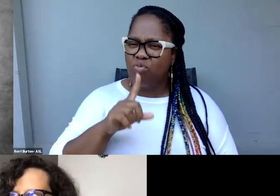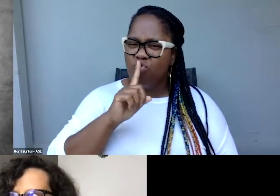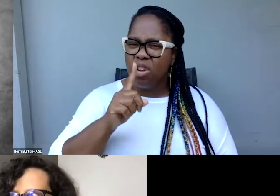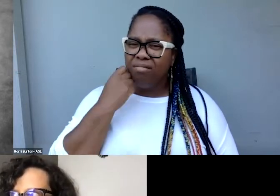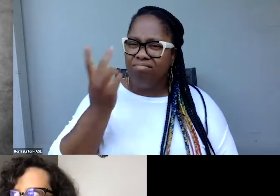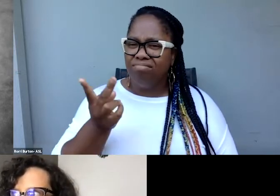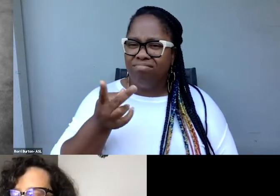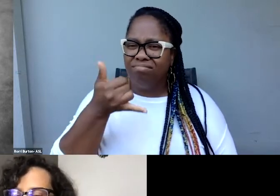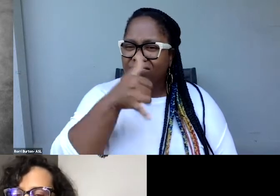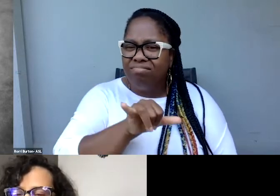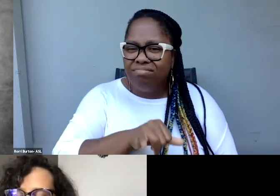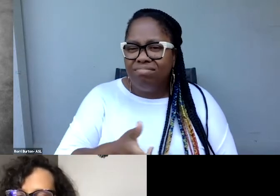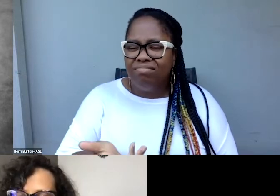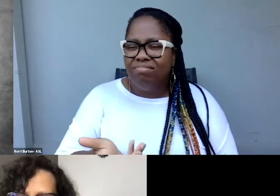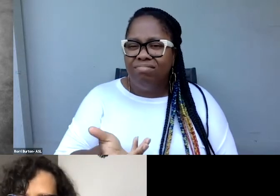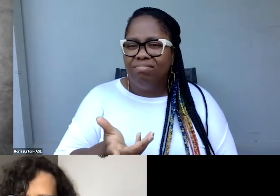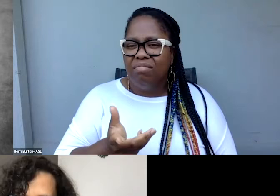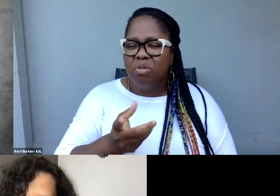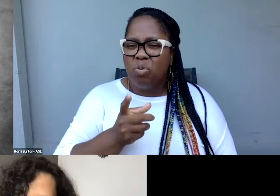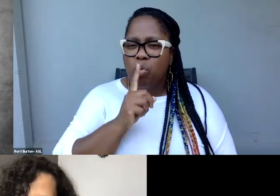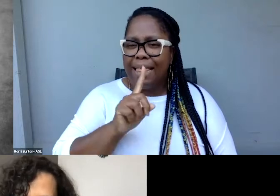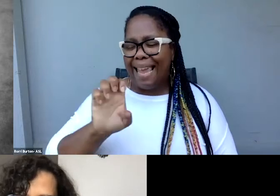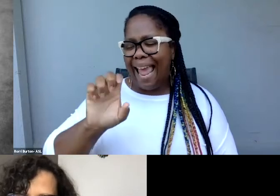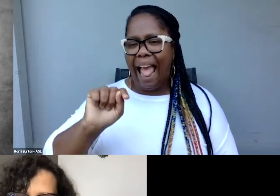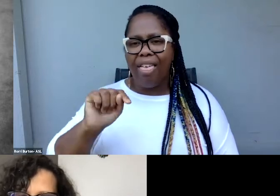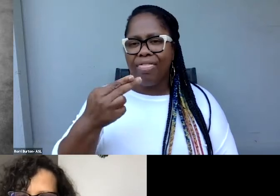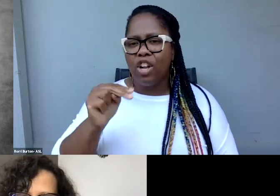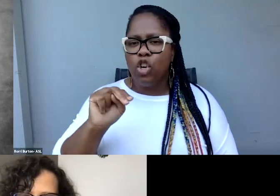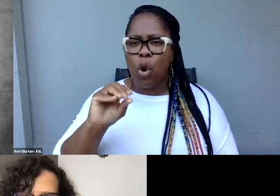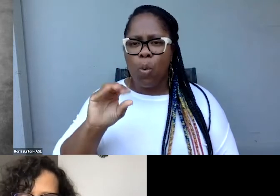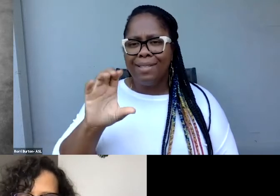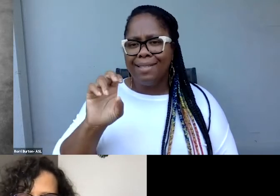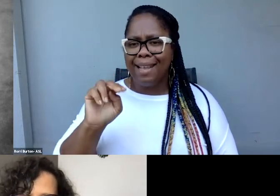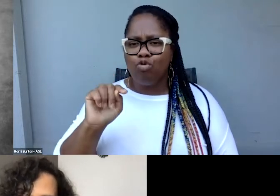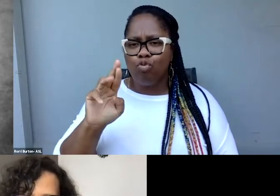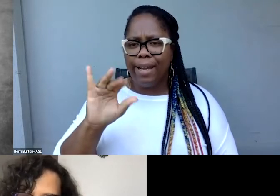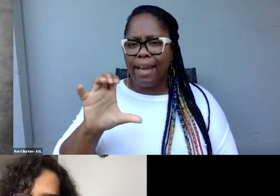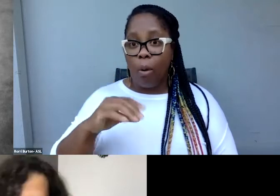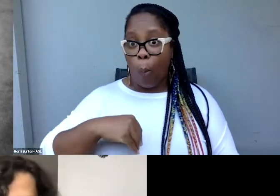and so deeply ethnocentric. I mean, how White can you get?